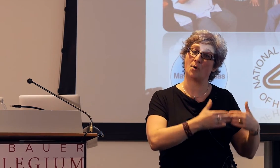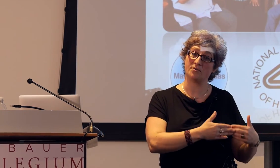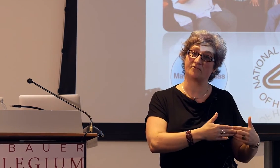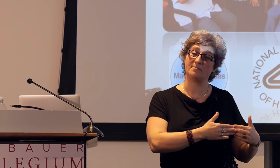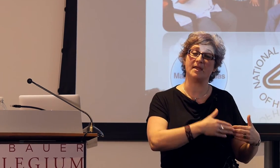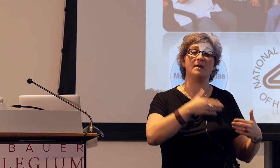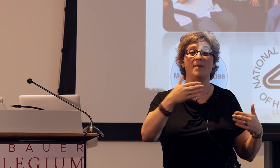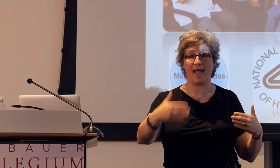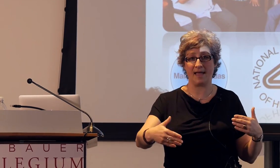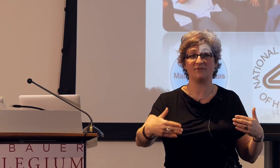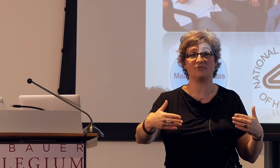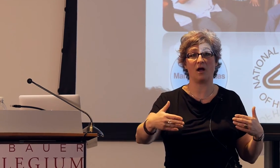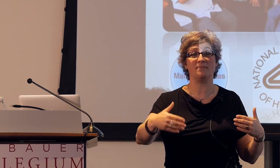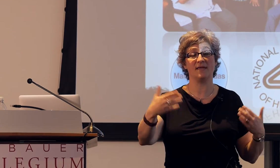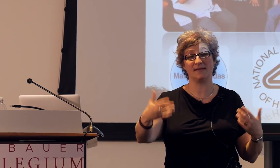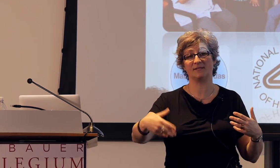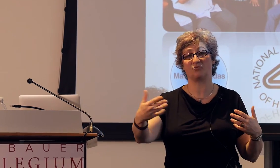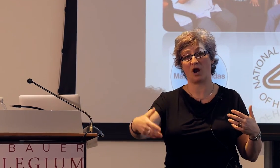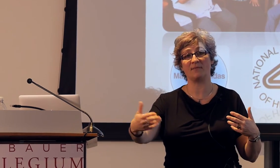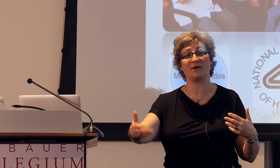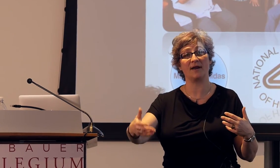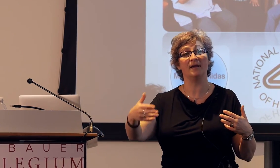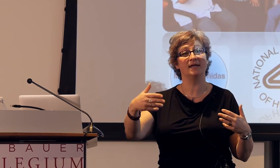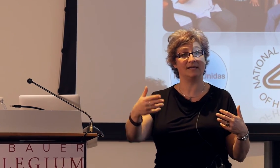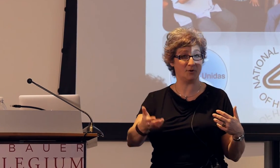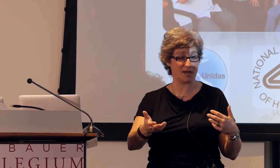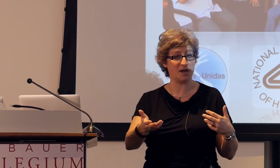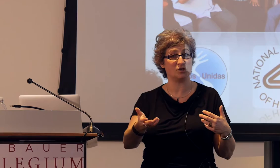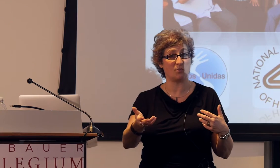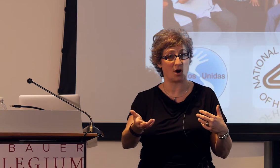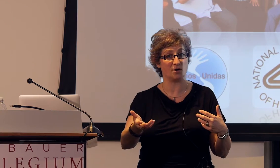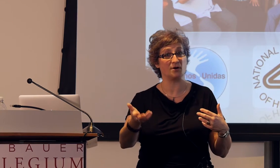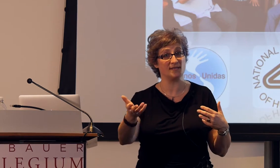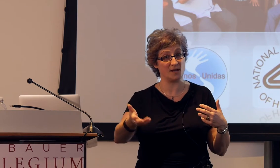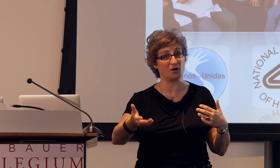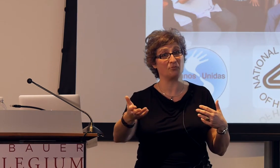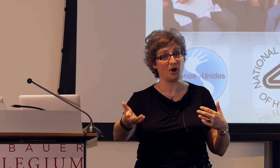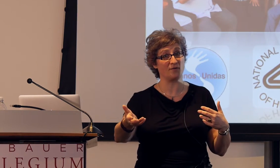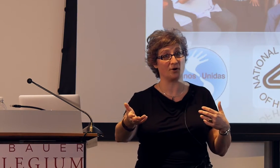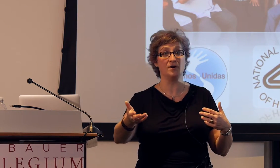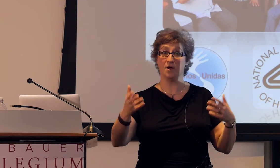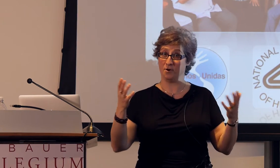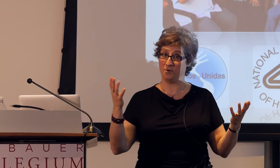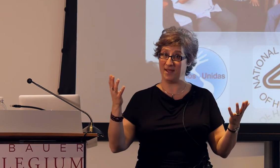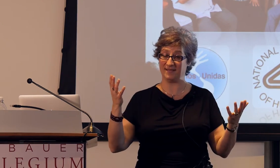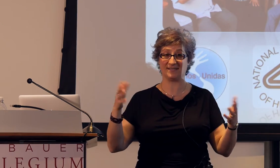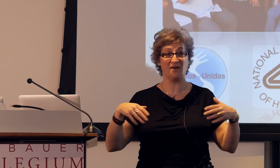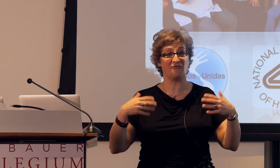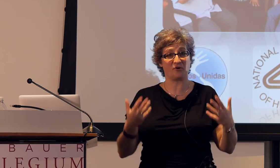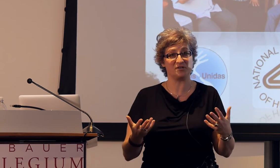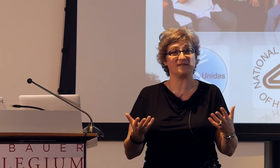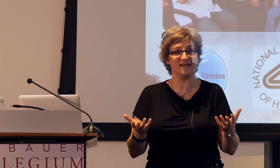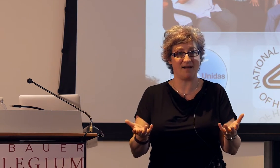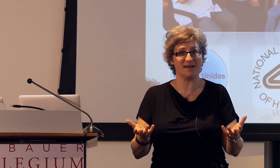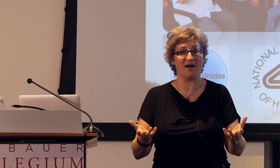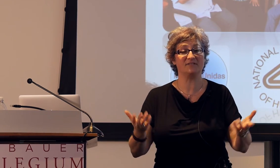both from him and from his primary communication partner, his younger brother who is fortunately young enough